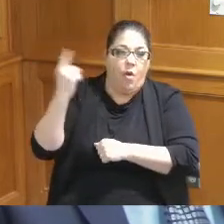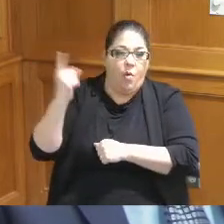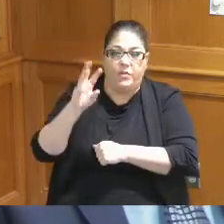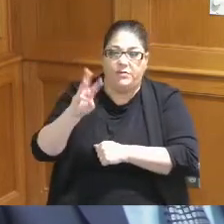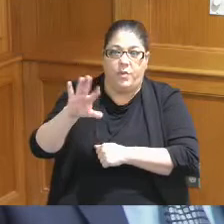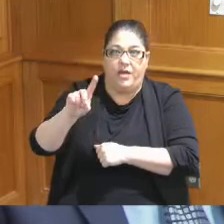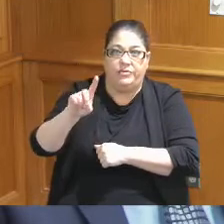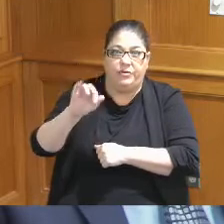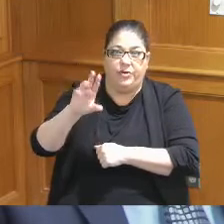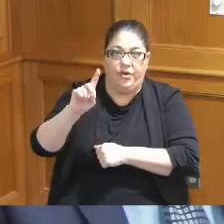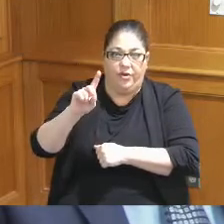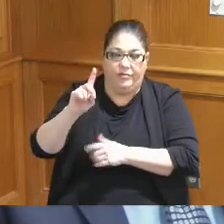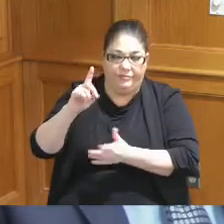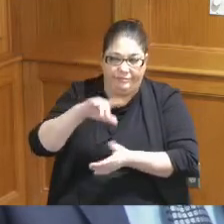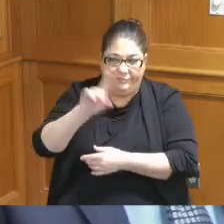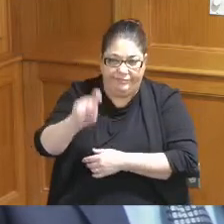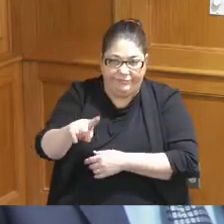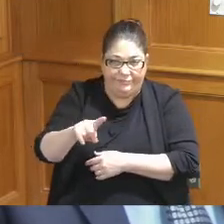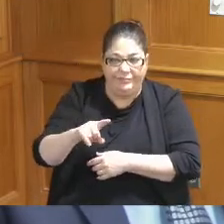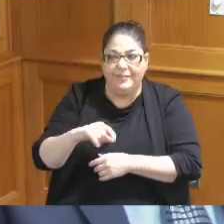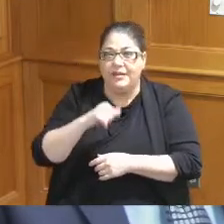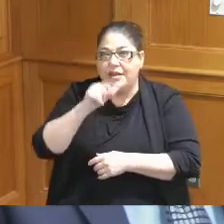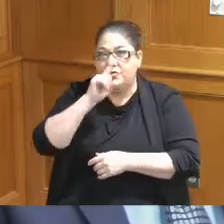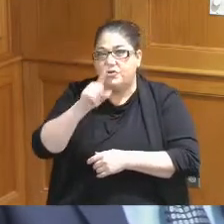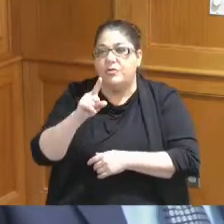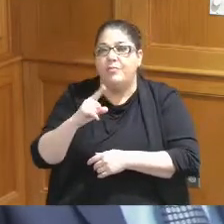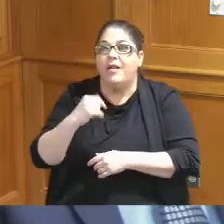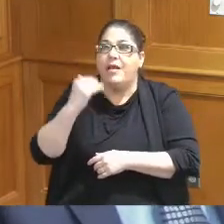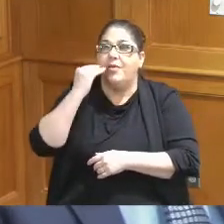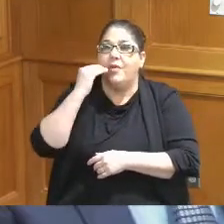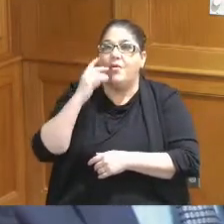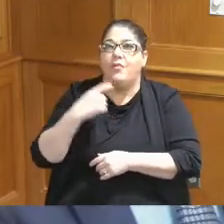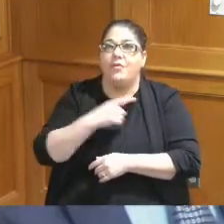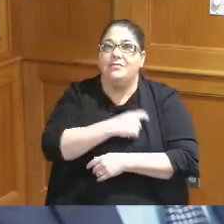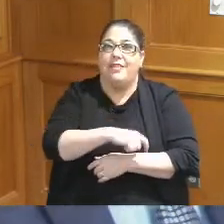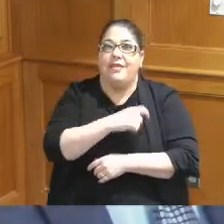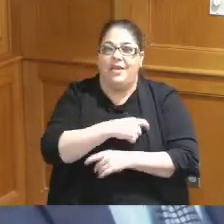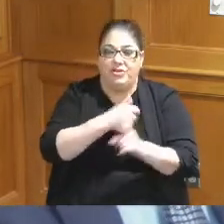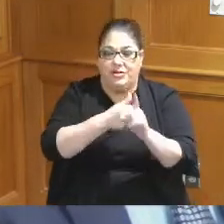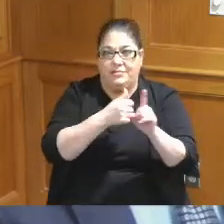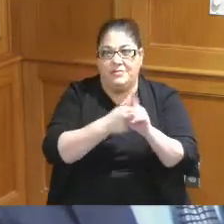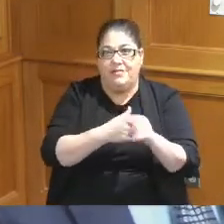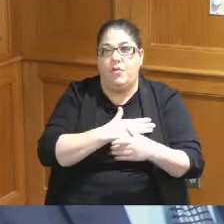other projects and so I'm glad to know that the delegation is willing to go to bat for us